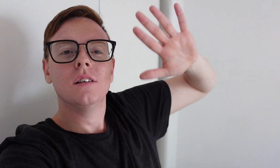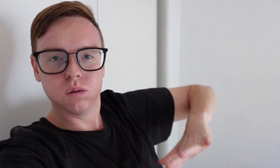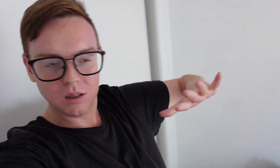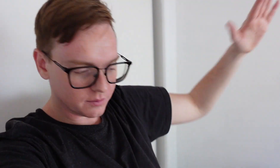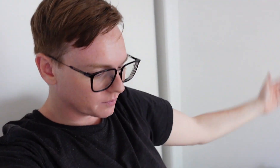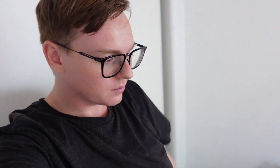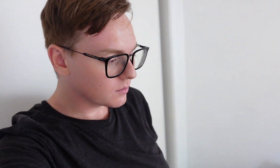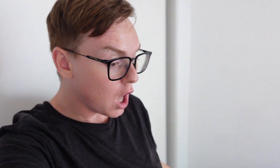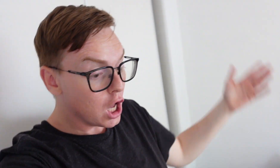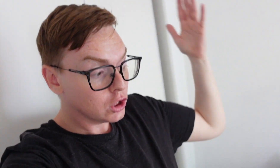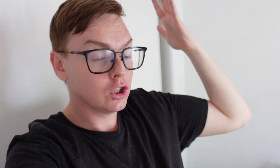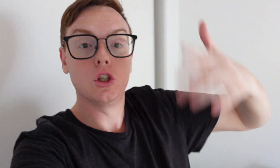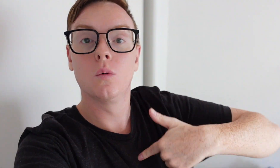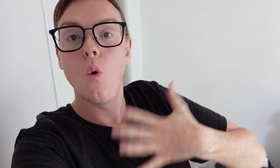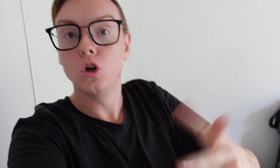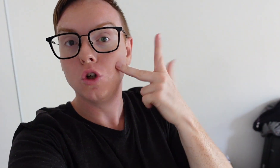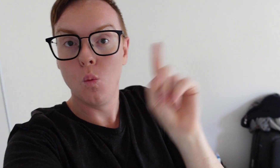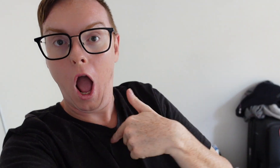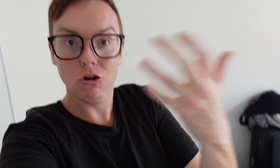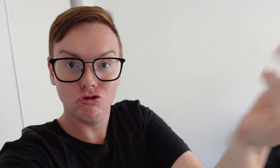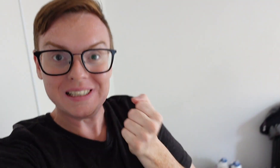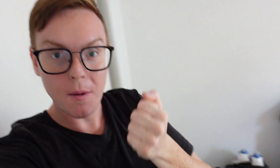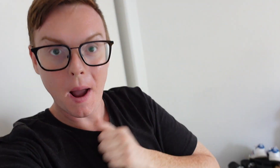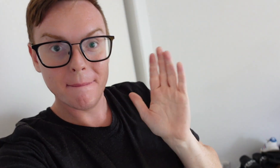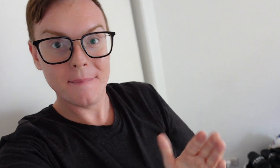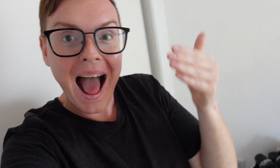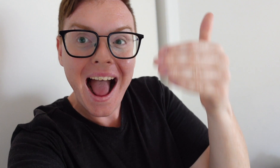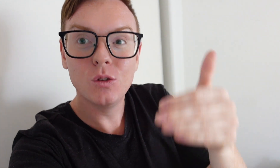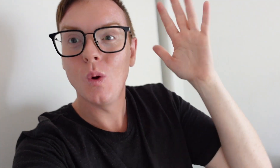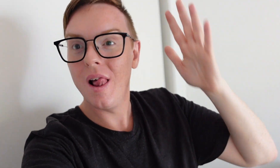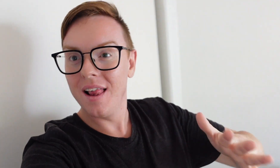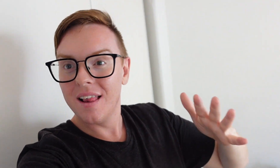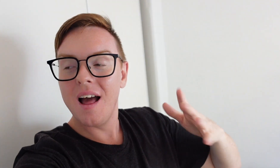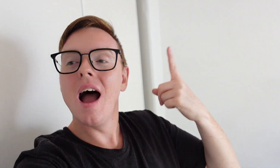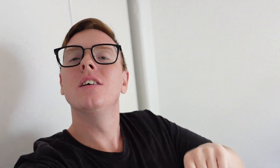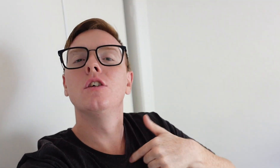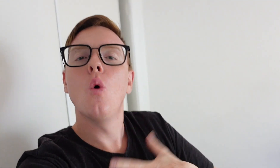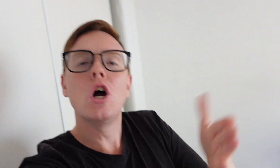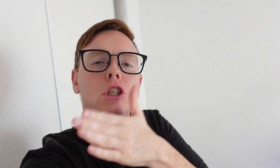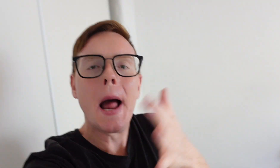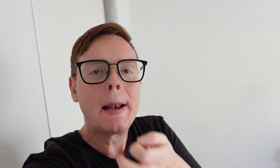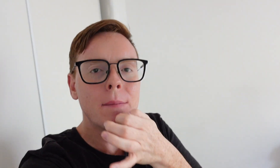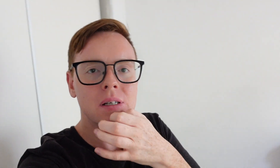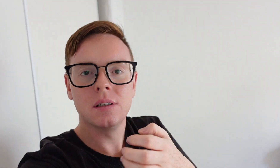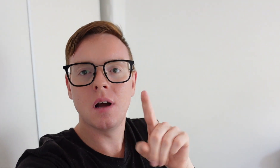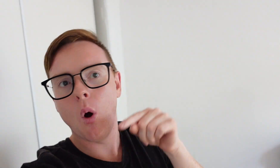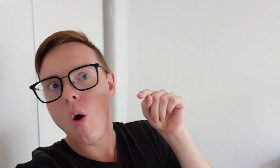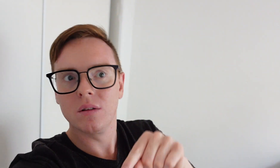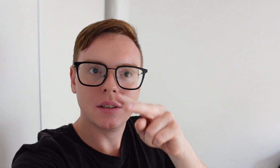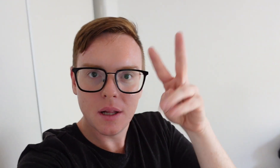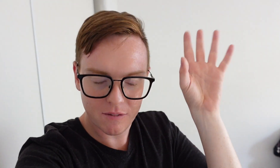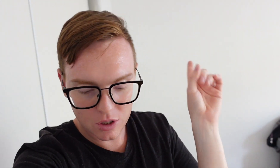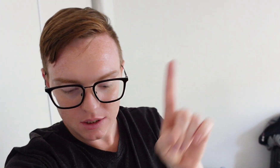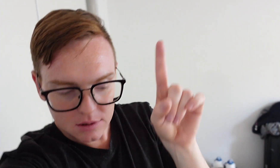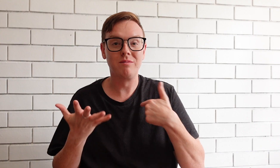I want to show you what I have received my parcel. And I want to share something with you guys.